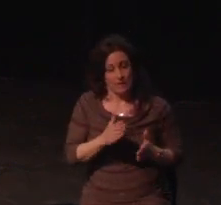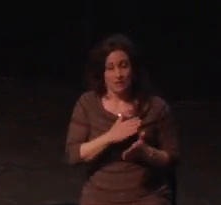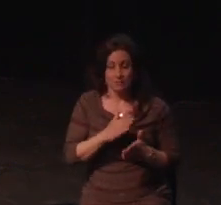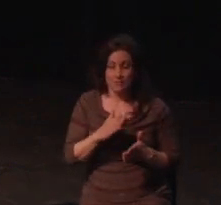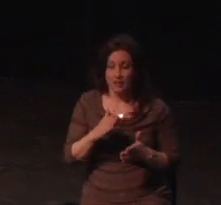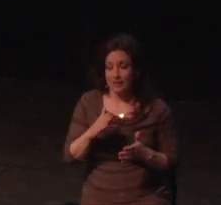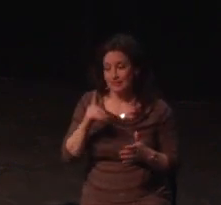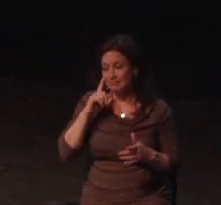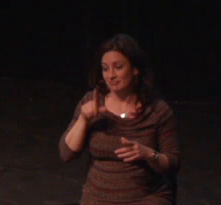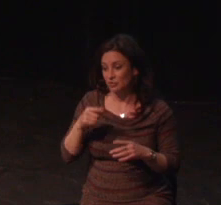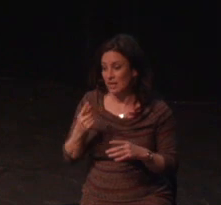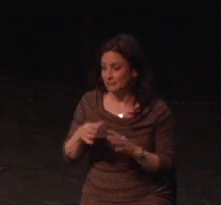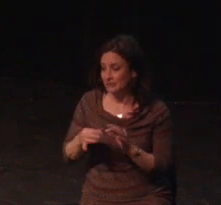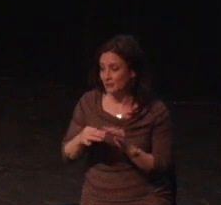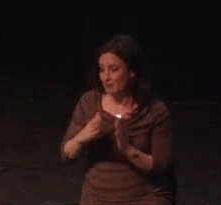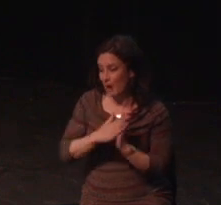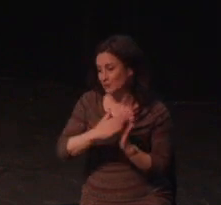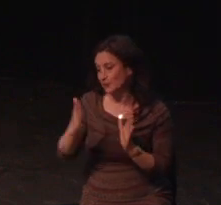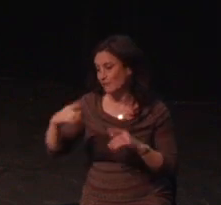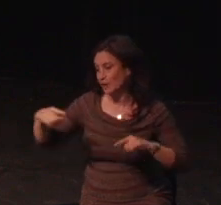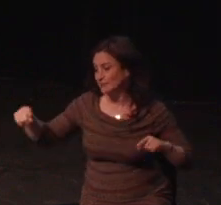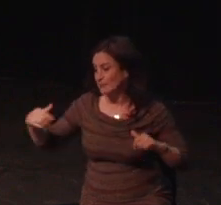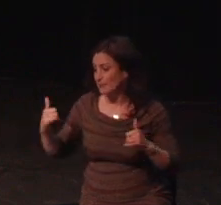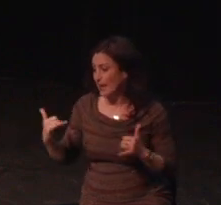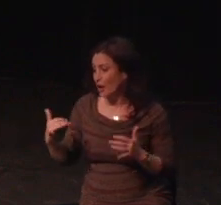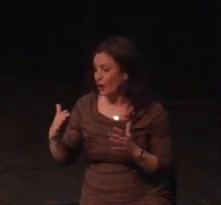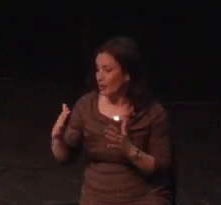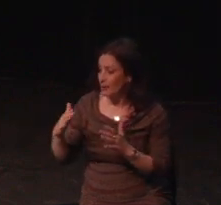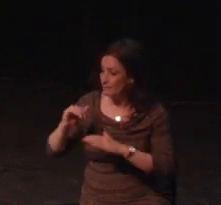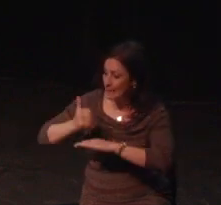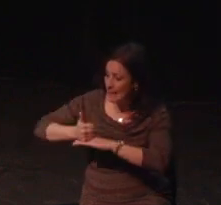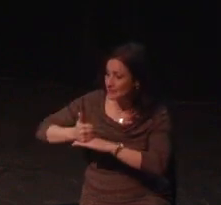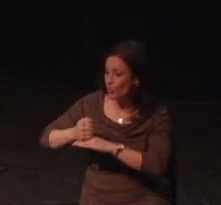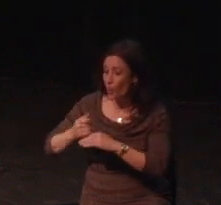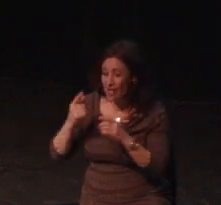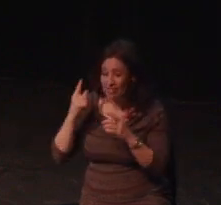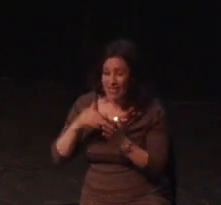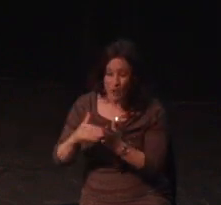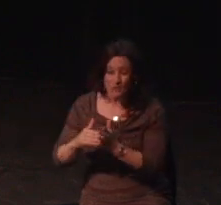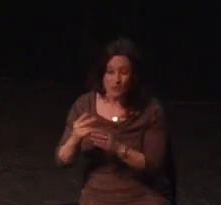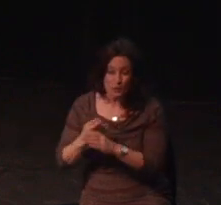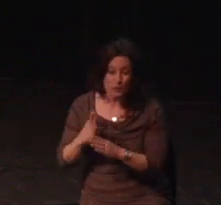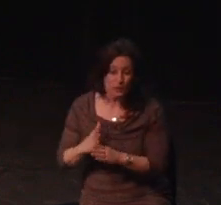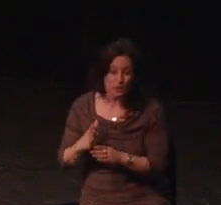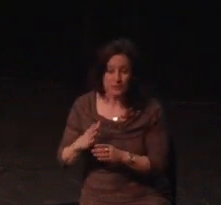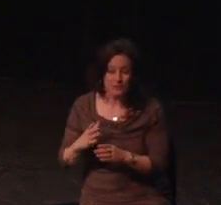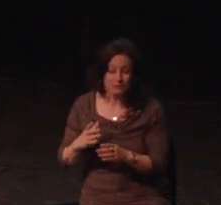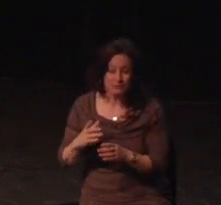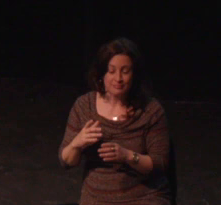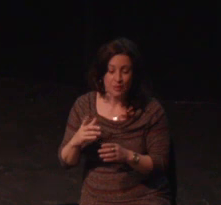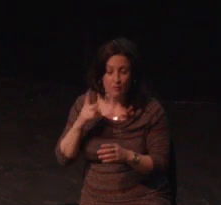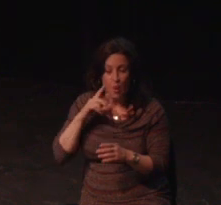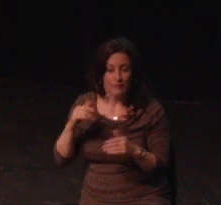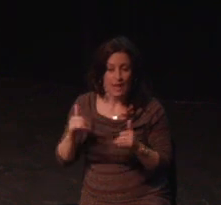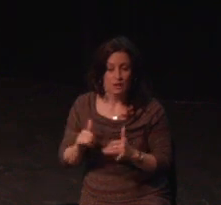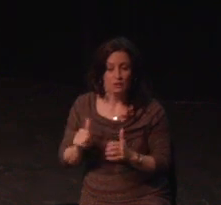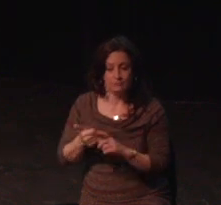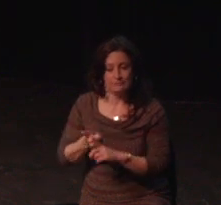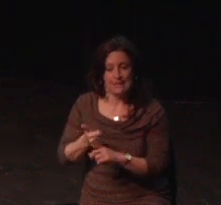I simply can't do some of the things my disable peers take for granted. The fact that I'm autistic also plays into this.